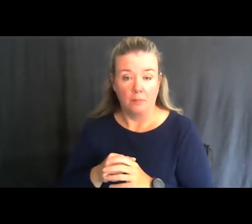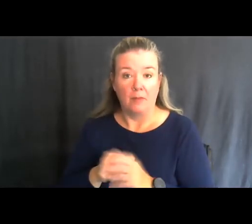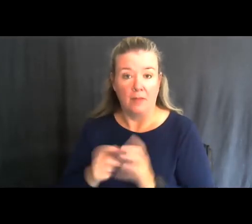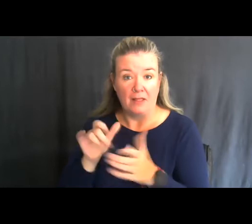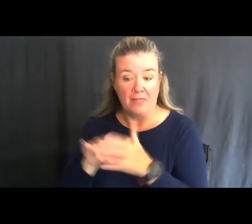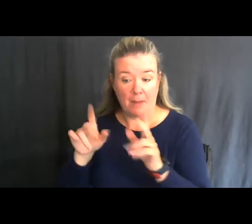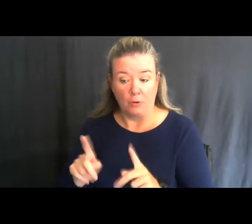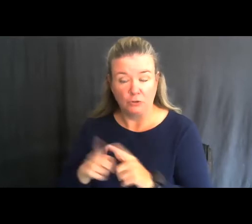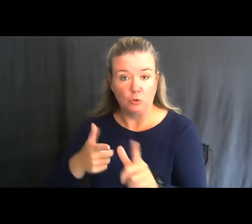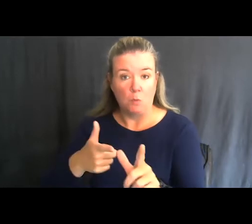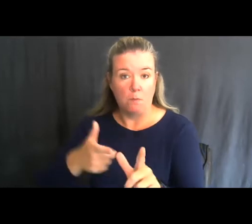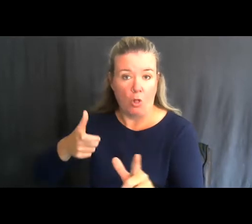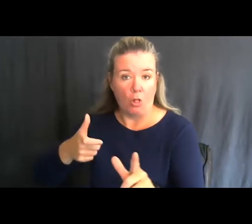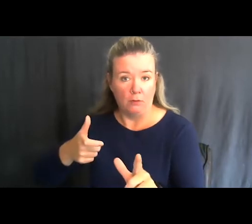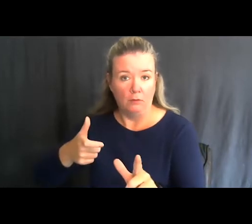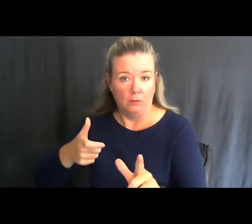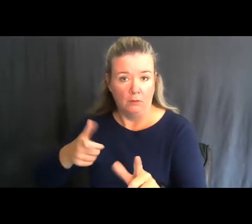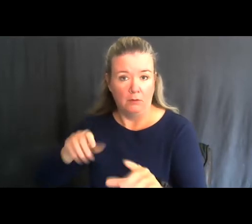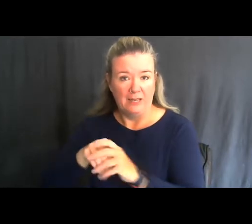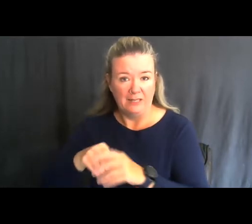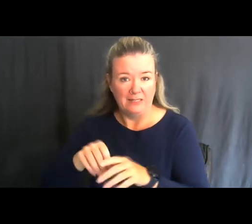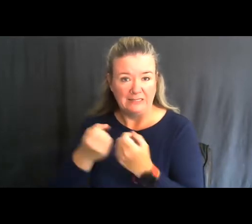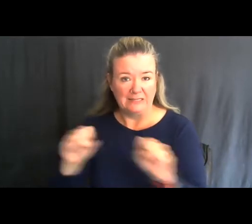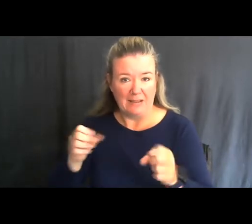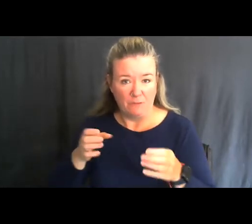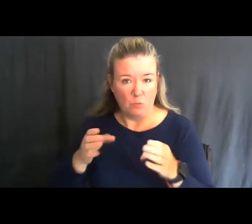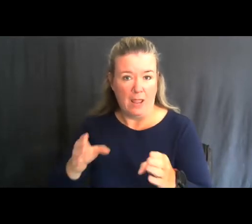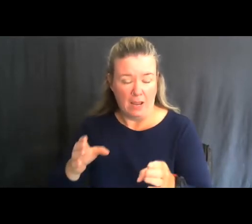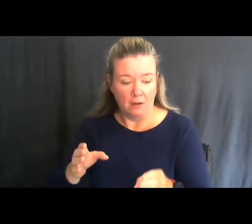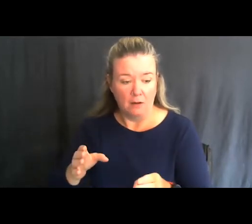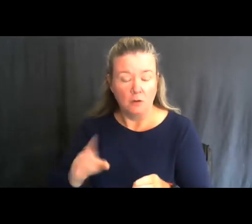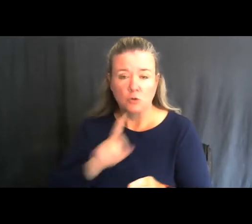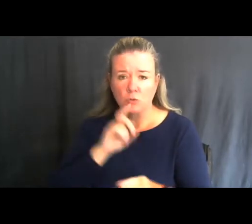to pull the trigger in a safe way. It was, just, it was pretty tough.